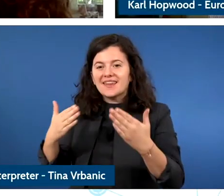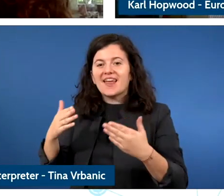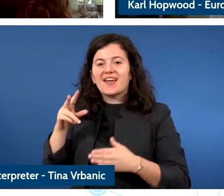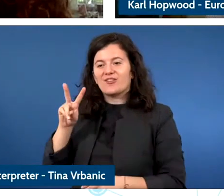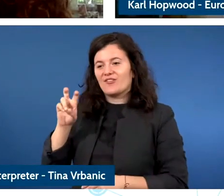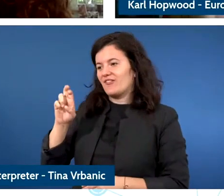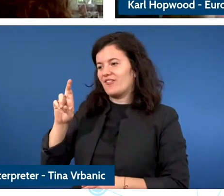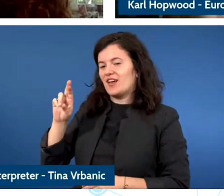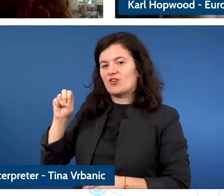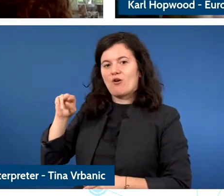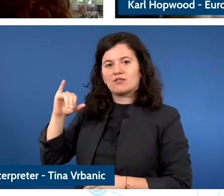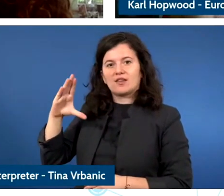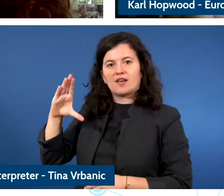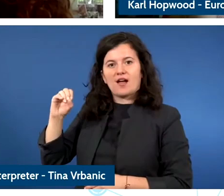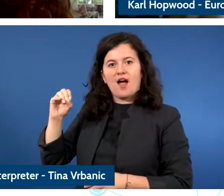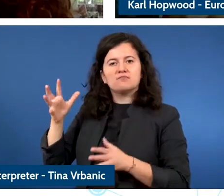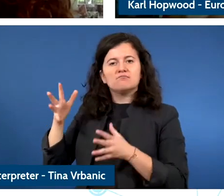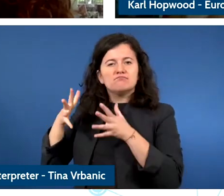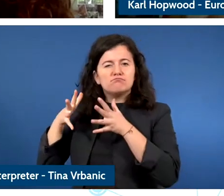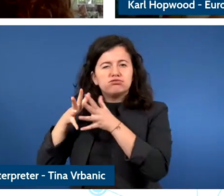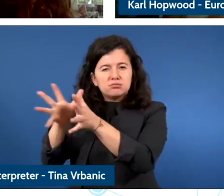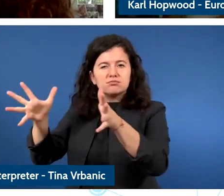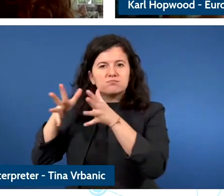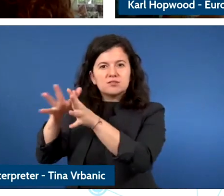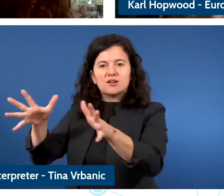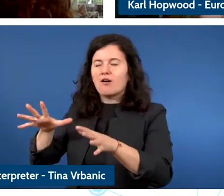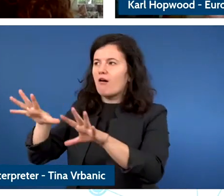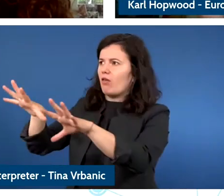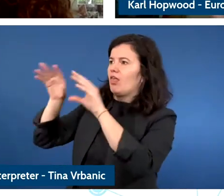It comes through very clearly for me very often that individuals don't have a